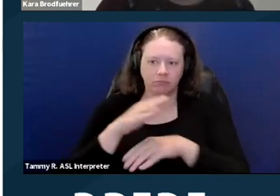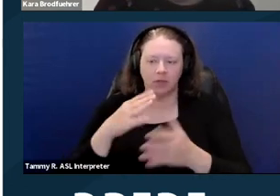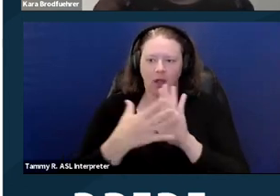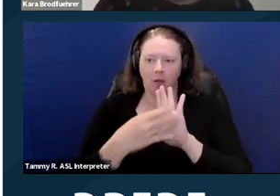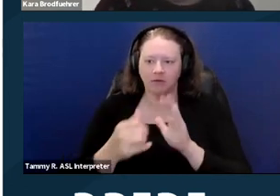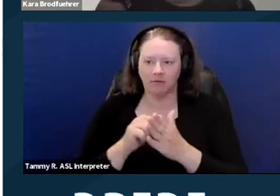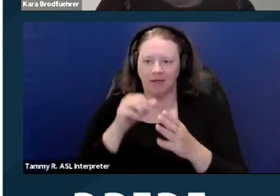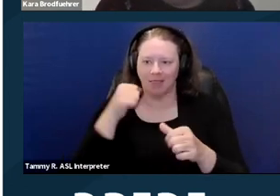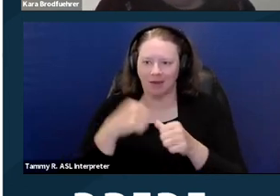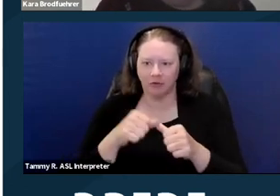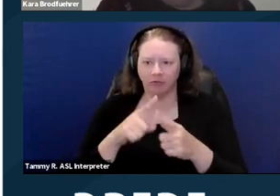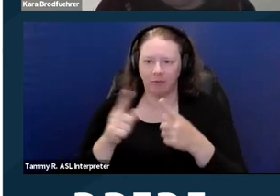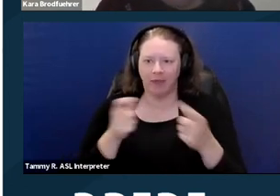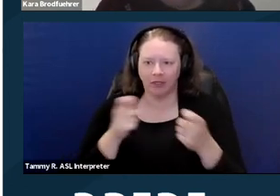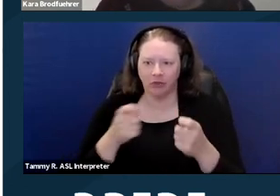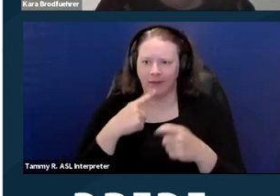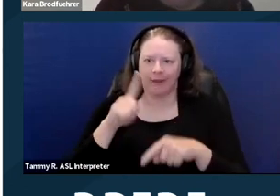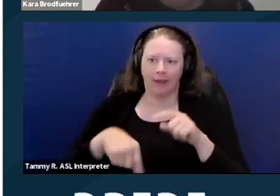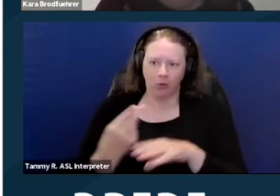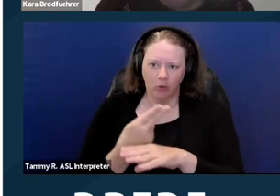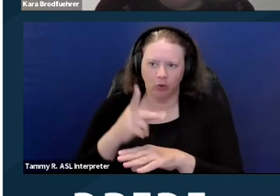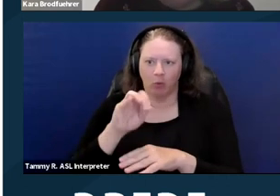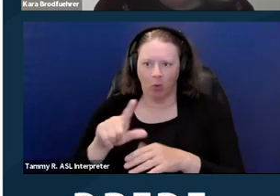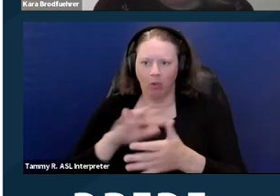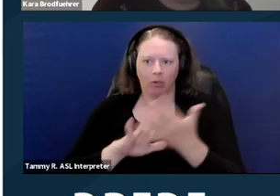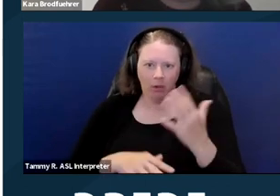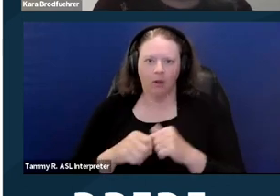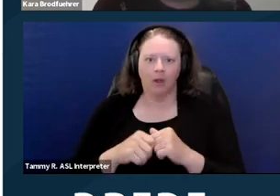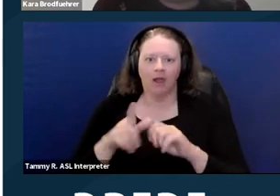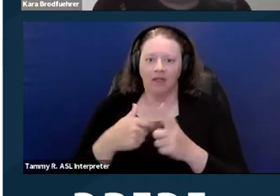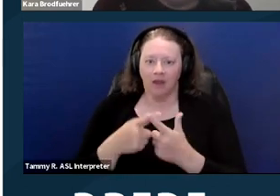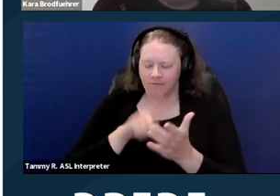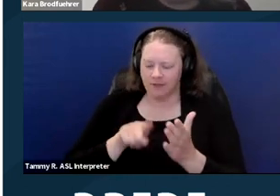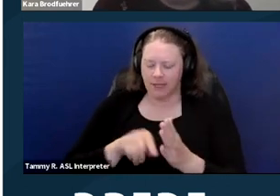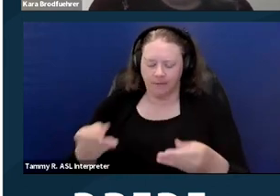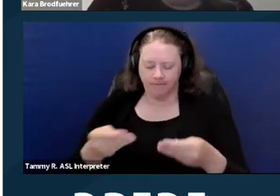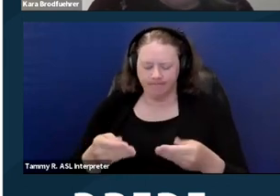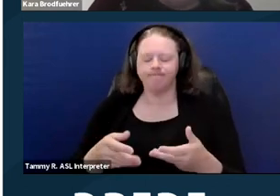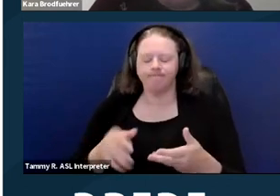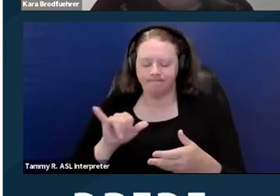The investigator speaks to Rabiah's witness and reviews the documents. He also speaks with the manager